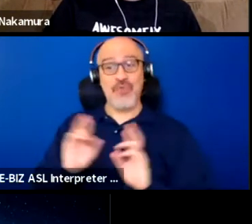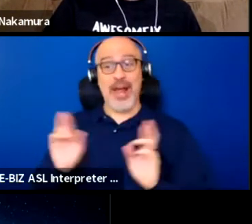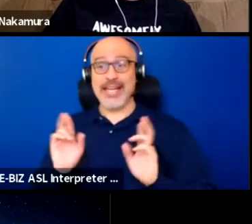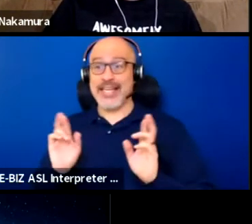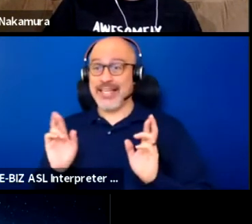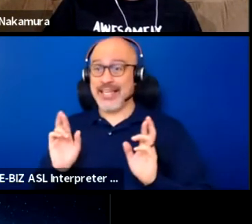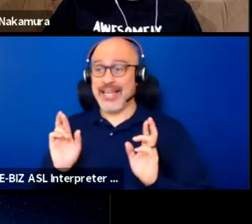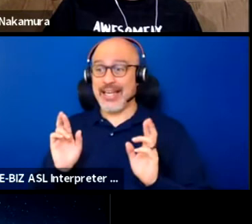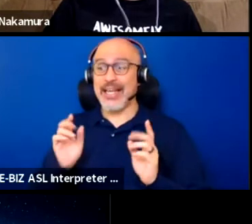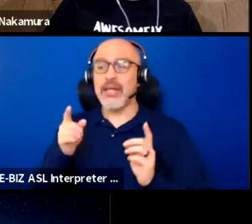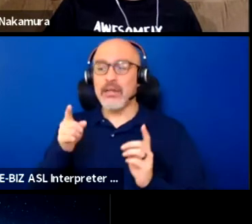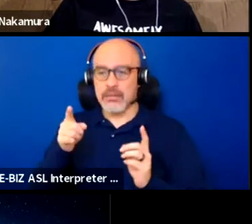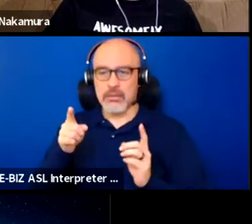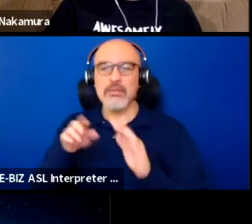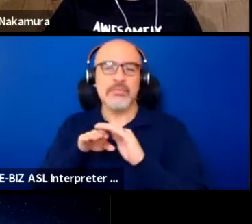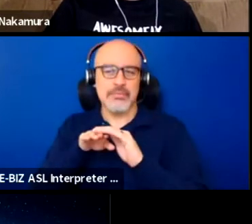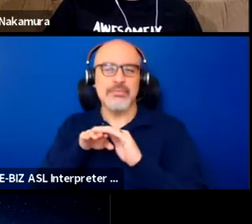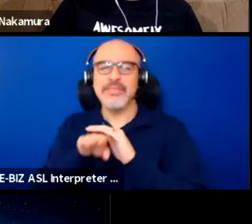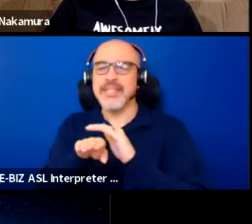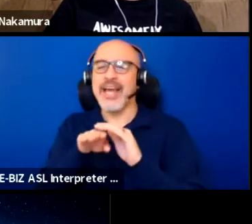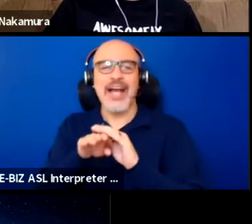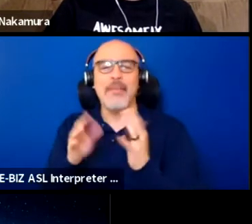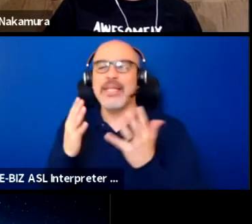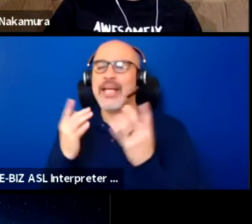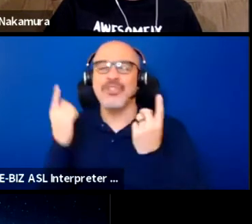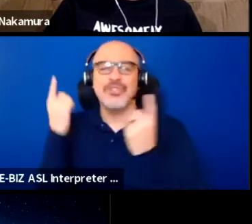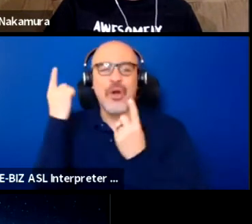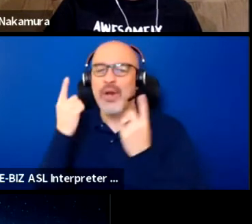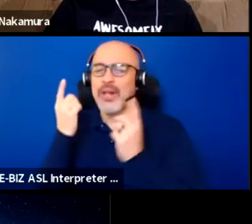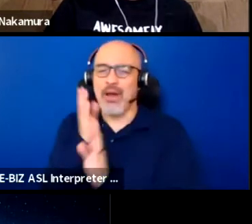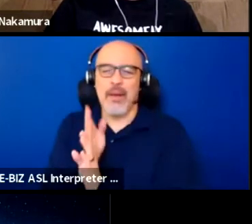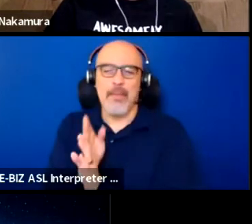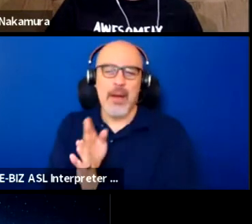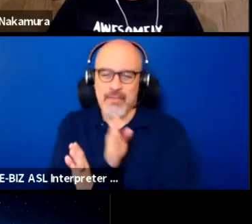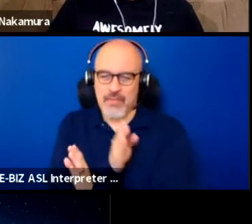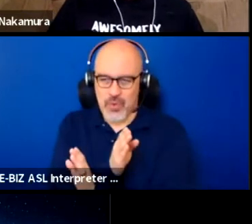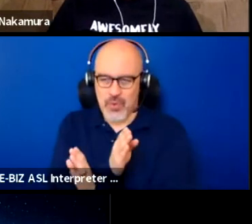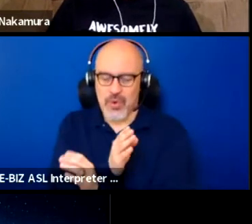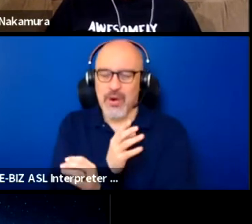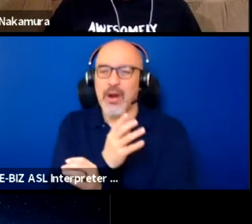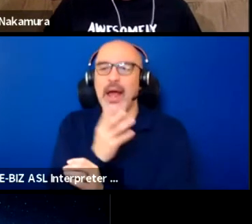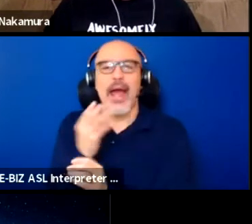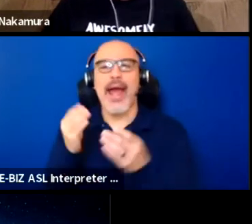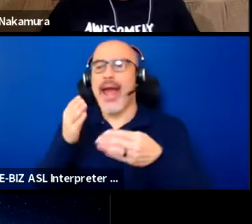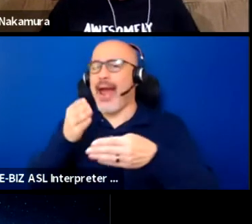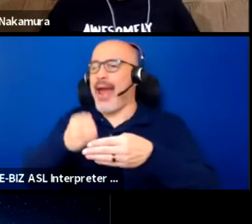your accommodations were already thought about and done, and they've, you know,